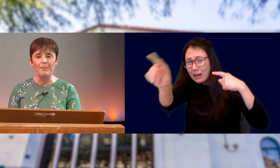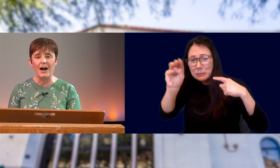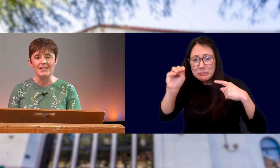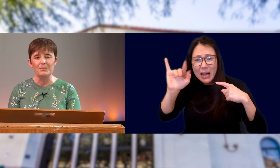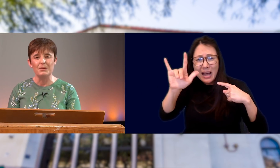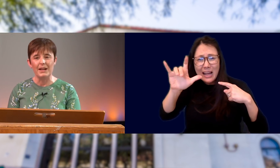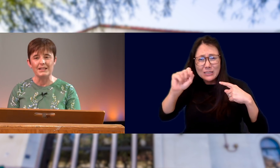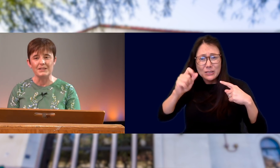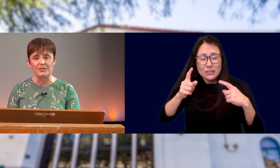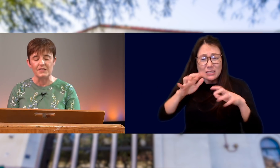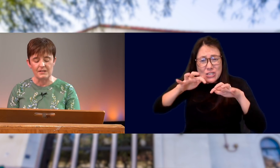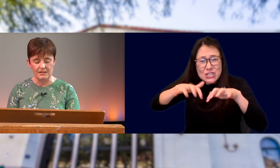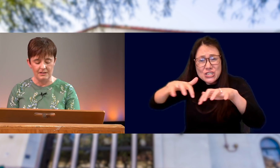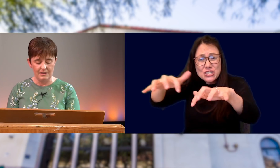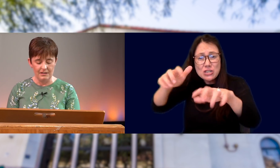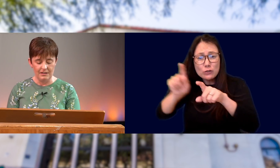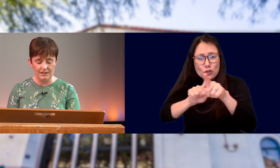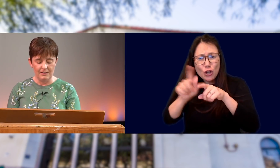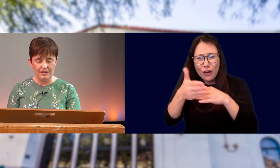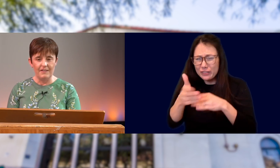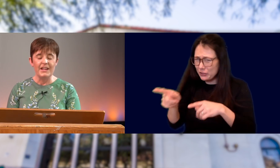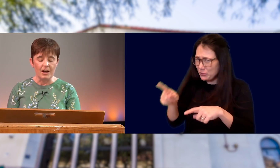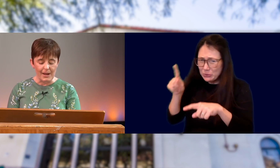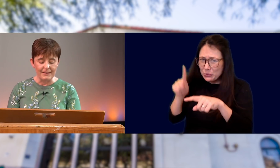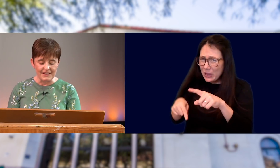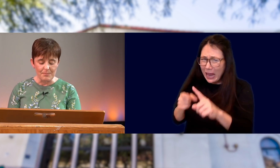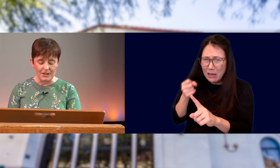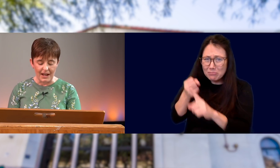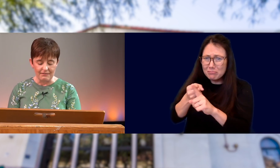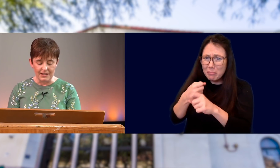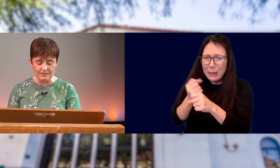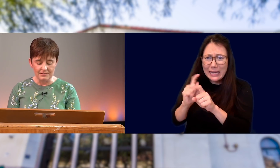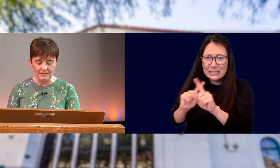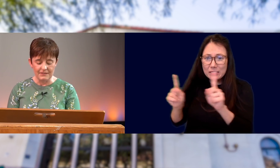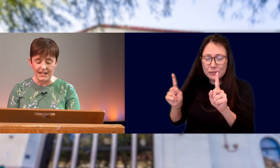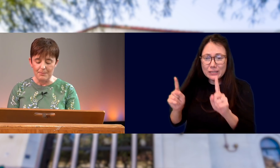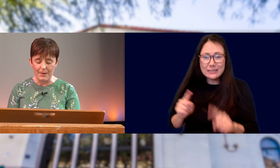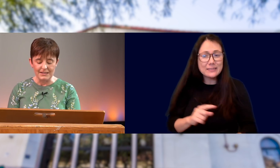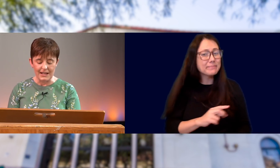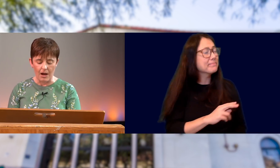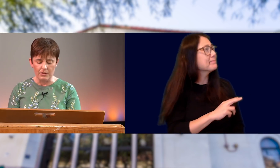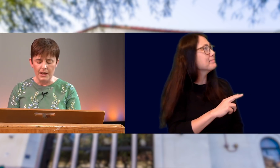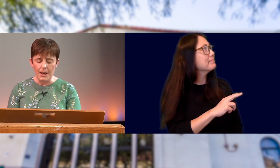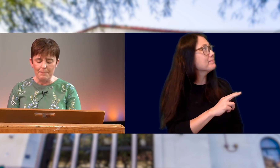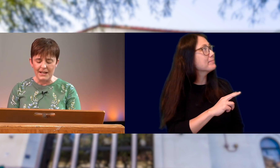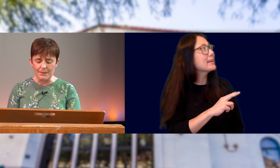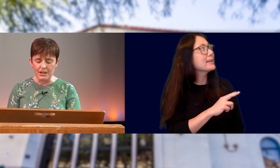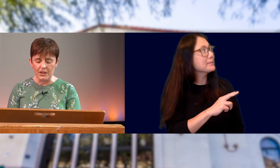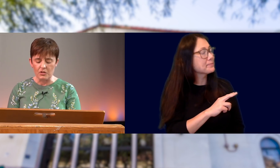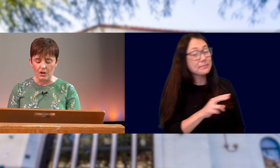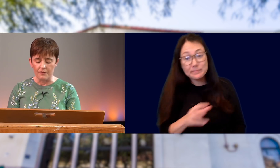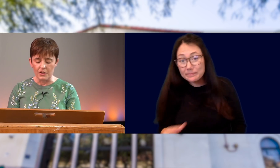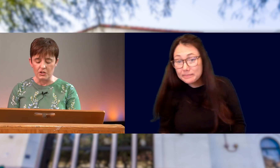YOU CAN’T POSSIBLY MAKE A DIFFERENCE!” THE YOUNG MAN LISTENED POLITELY. THEN HE BENT DOWN, PICKED UP ANOTHER STARFISH